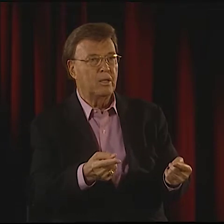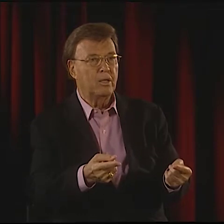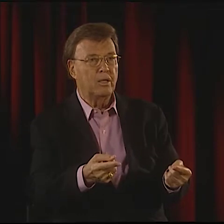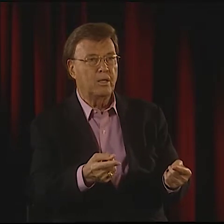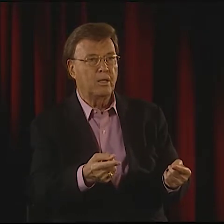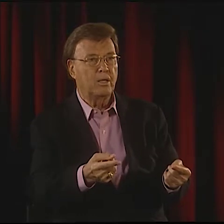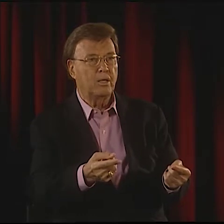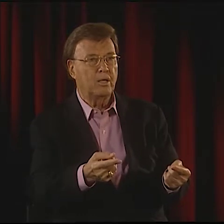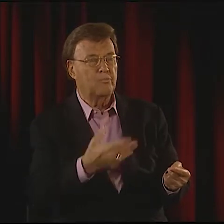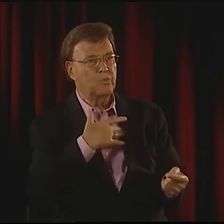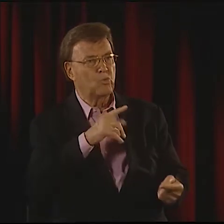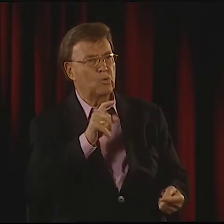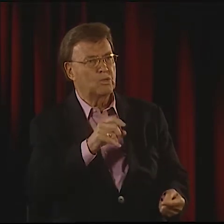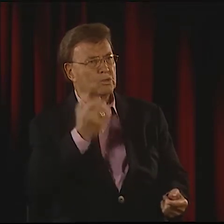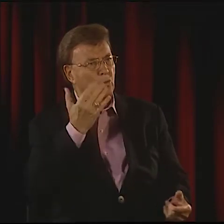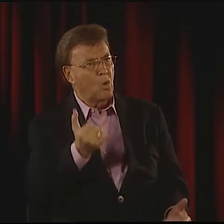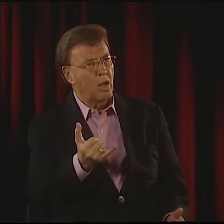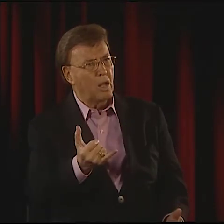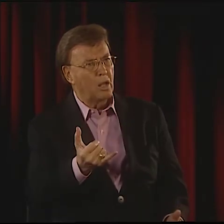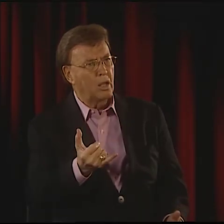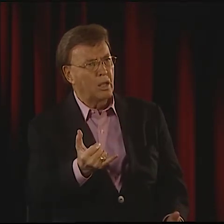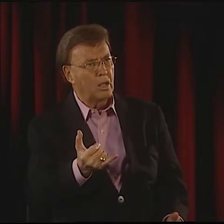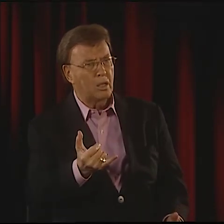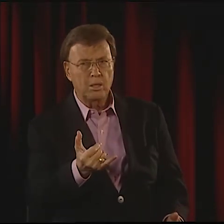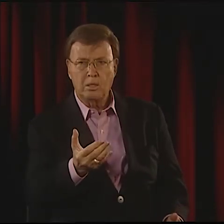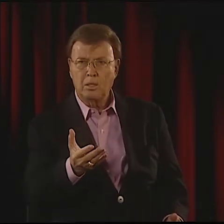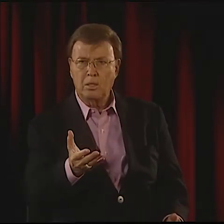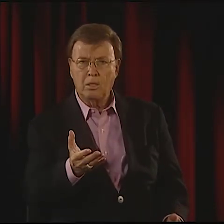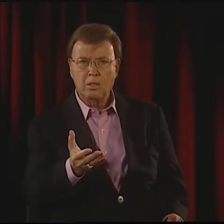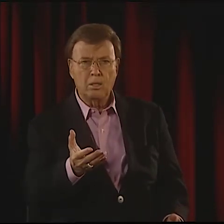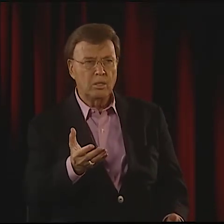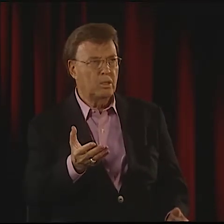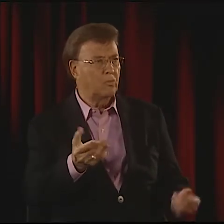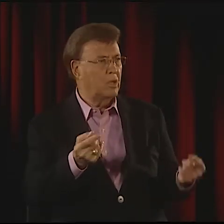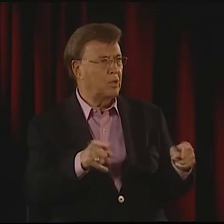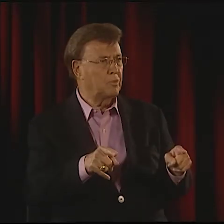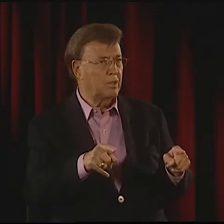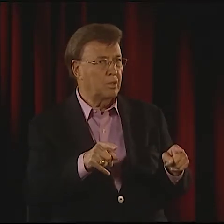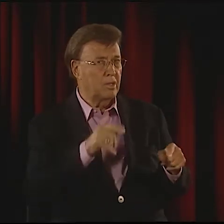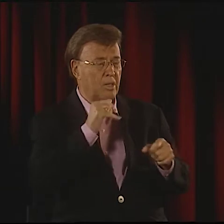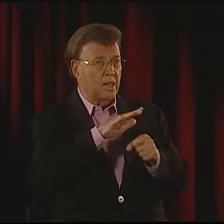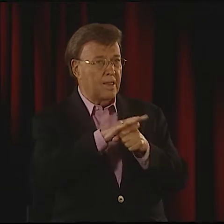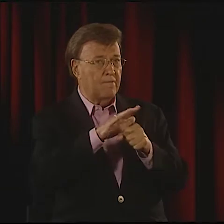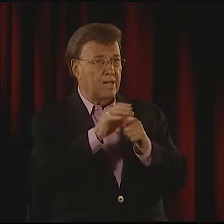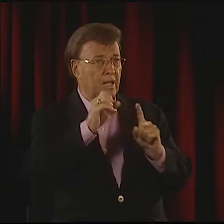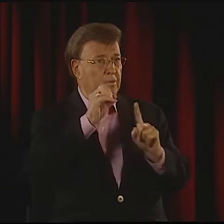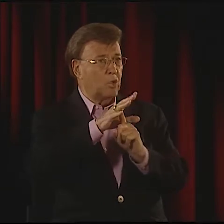PATRICK GRAYBILL WAS IN THAT GROUP, SO I LOOK AT THESE TWO PARALLEL GROUPS-- ONE FROM HEARING FAMILIES, ONE FROM DEAF--